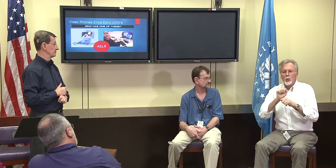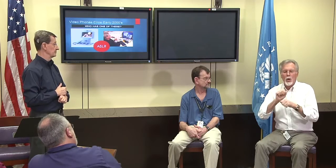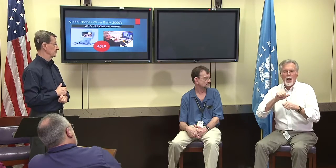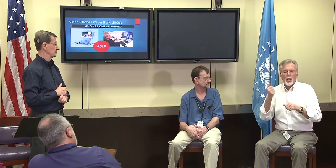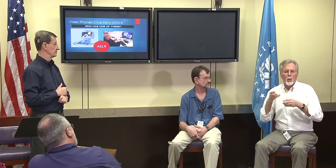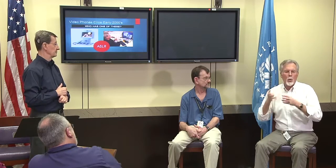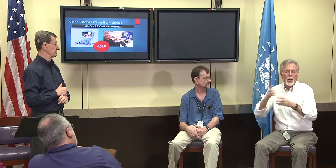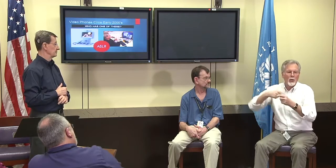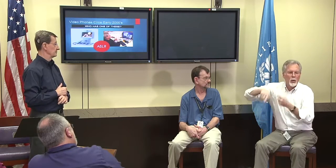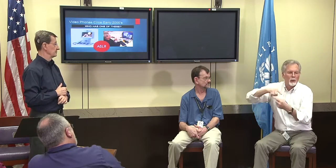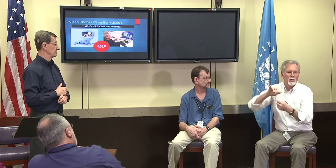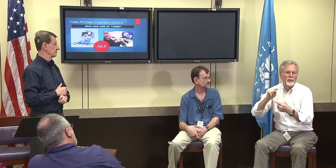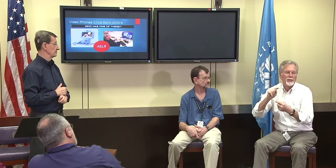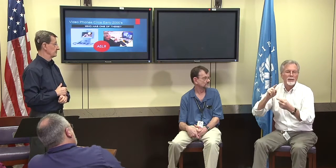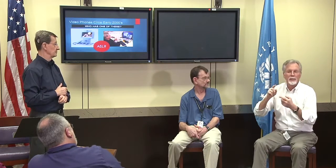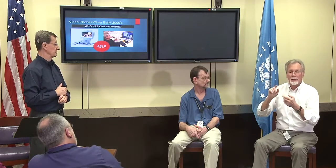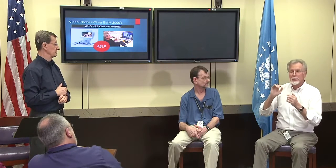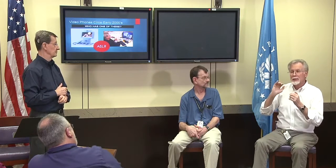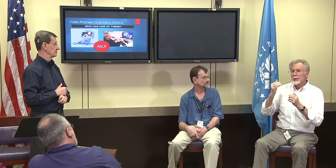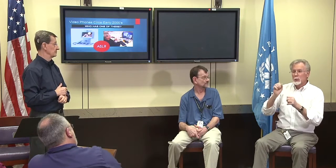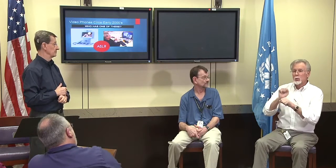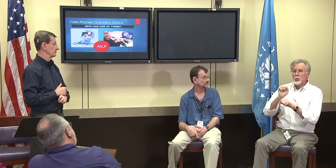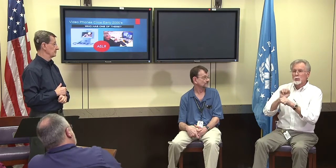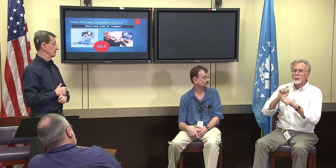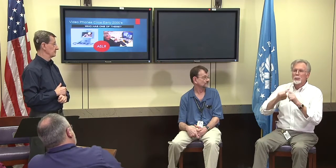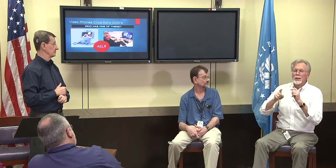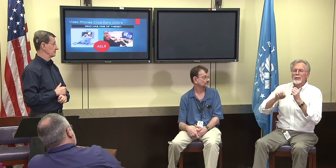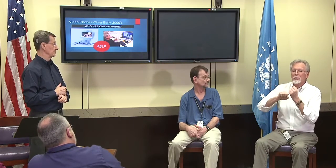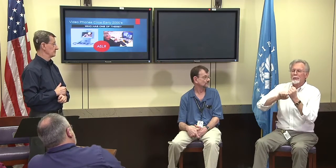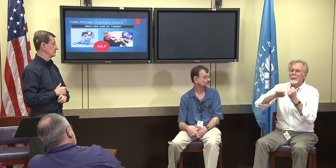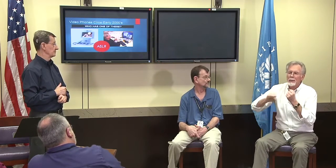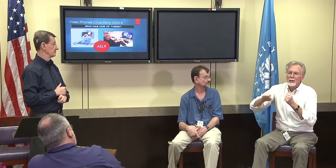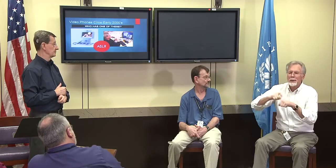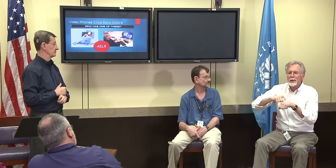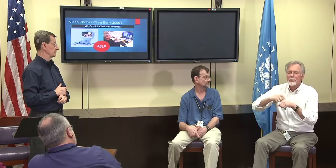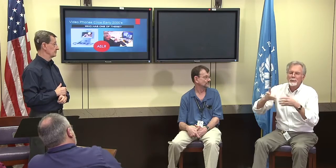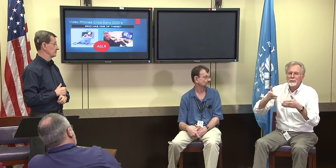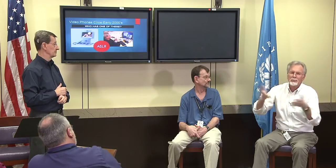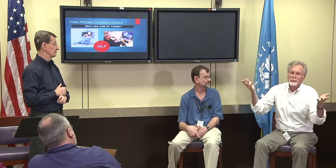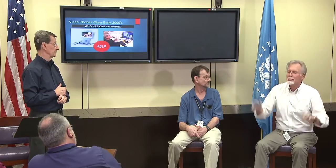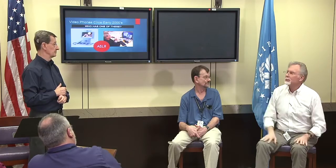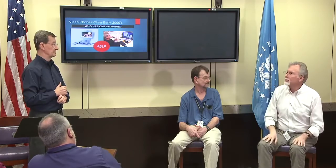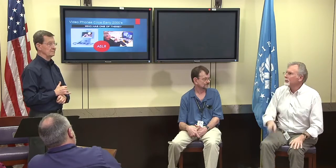into the government building such so. We're trying to work around for that but it's taking a lot of time